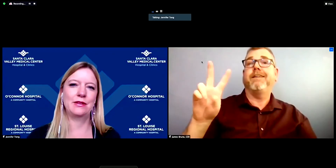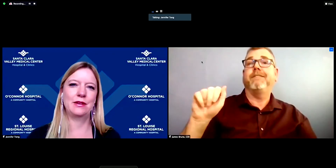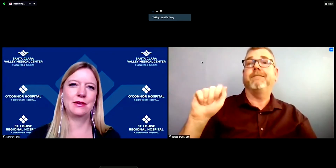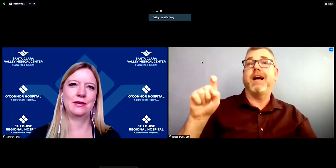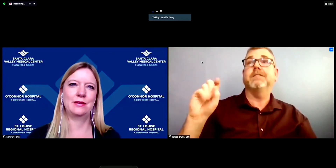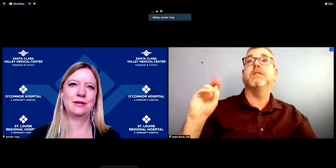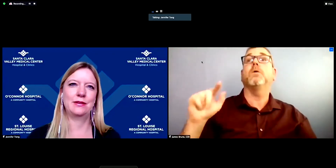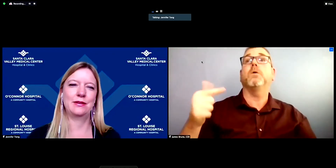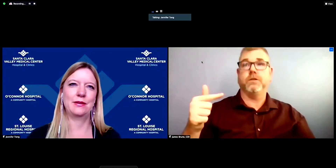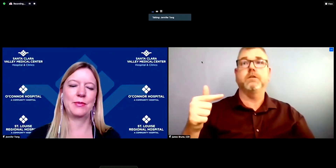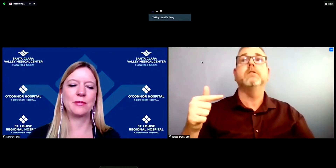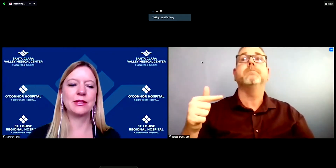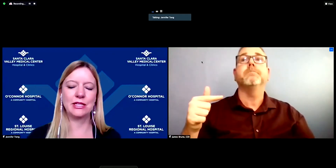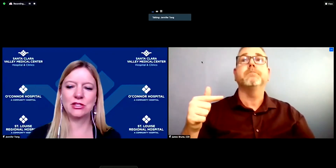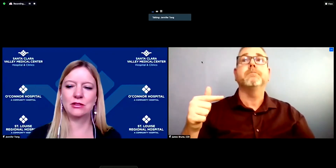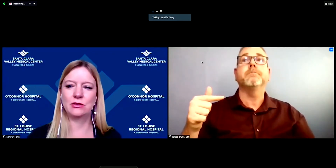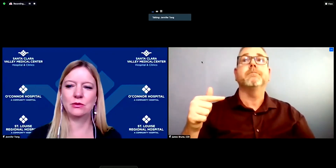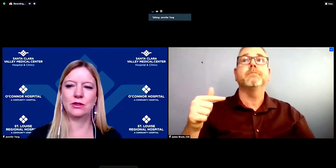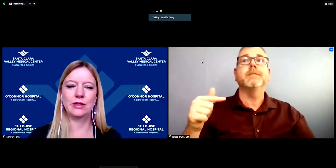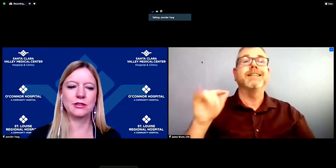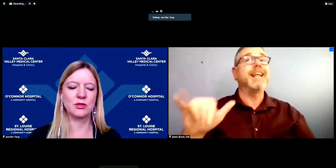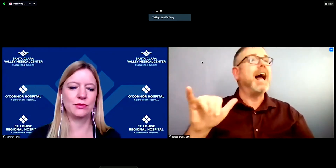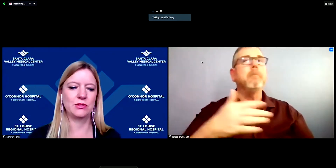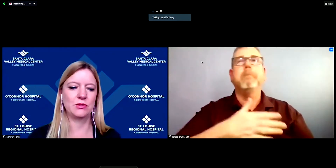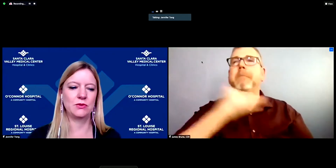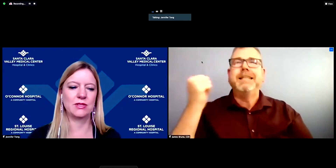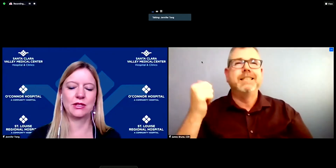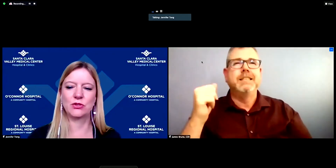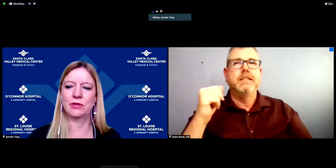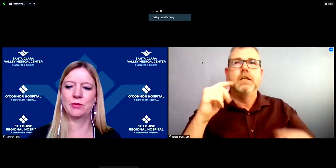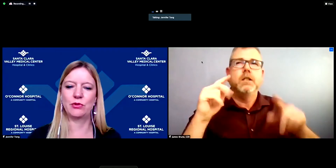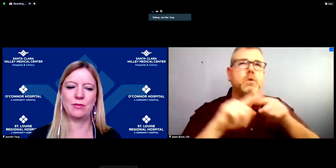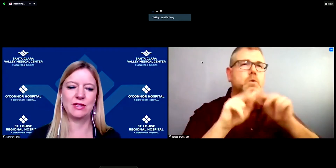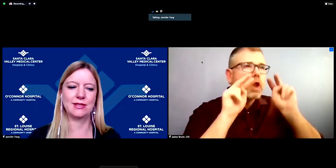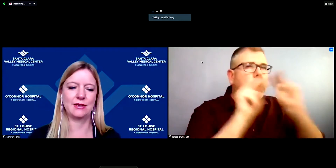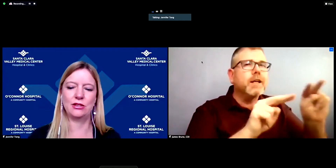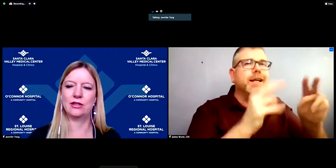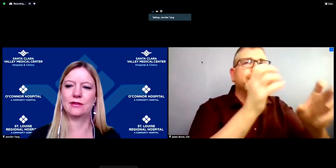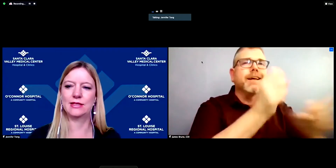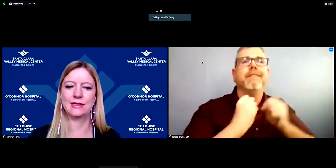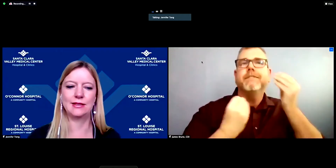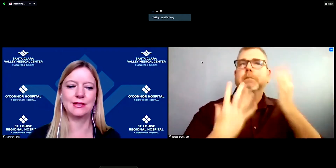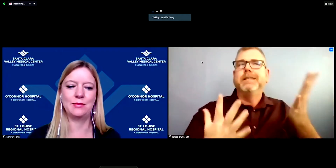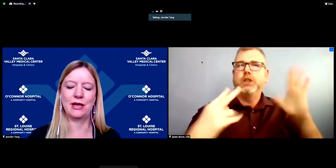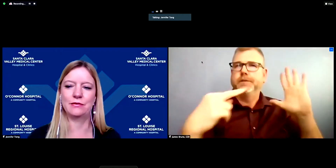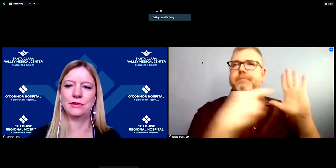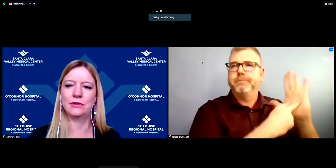The population who are eligible to schedule an appointment here at this site in Mountain View